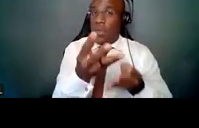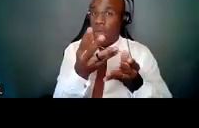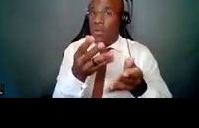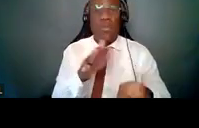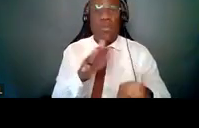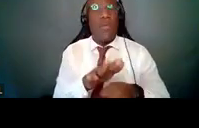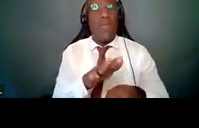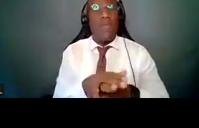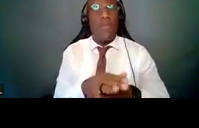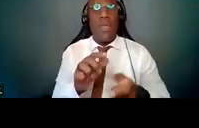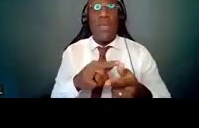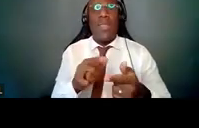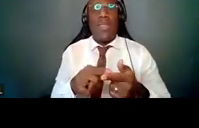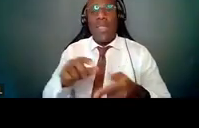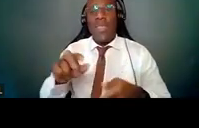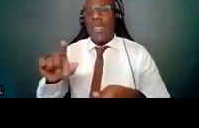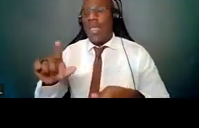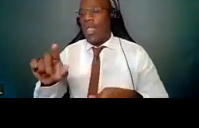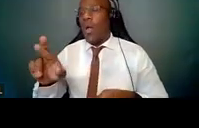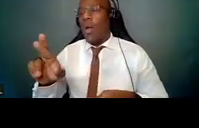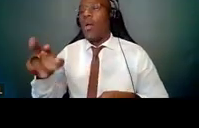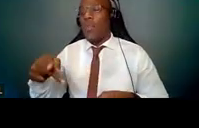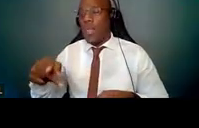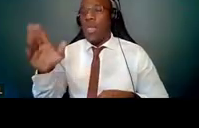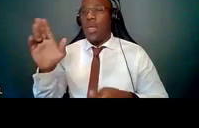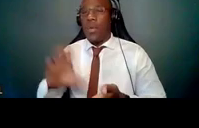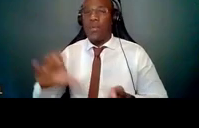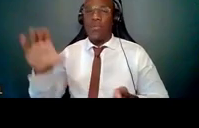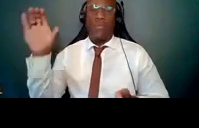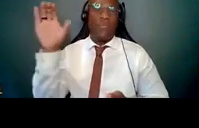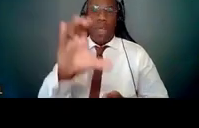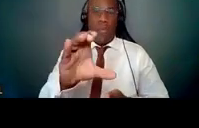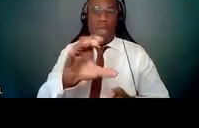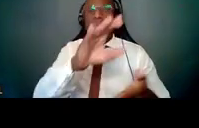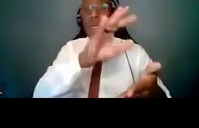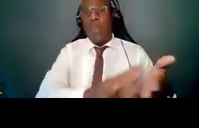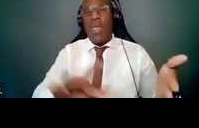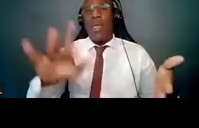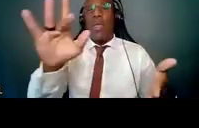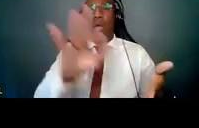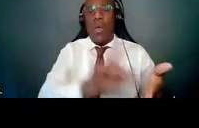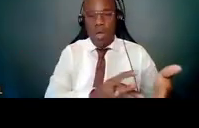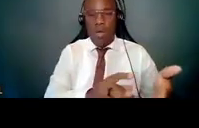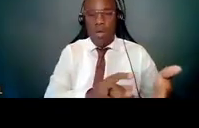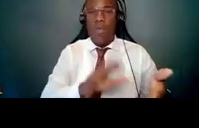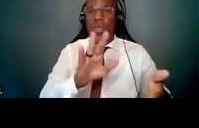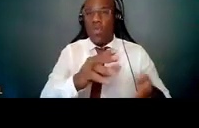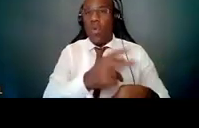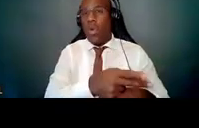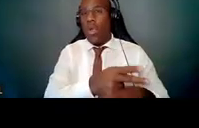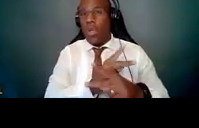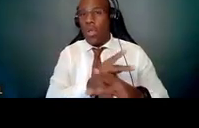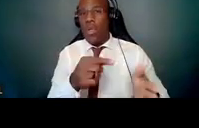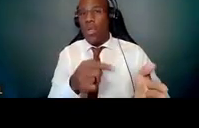pays back your student loans to your loan servicers. There's no better bargain. There's no better deal out here.